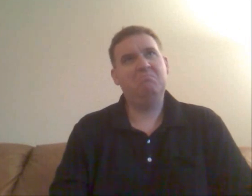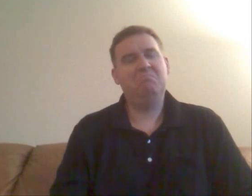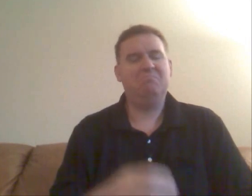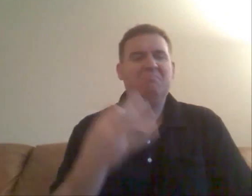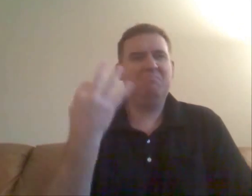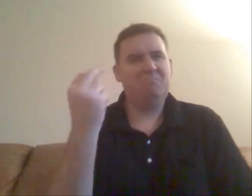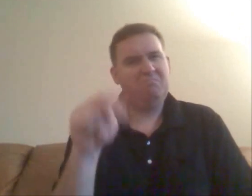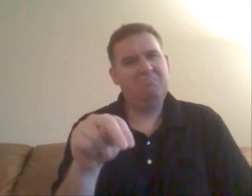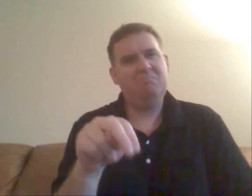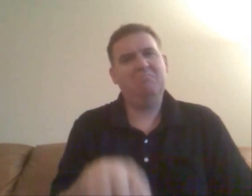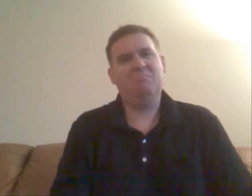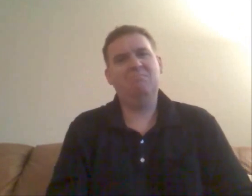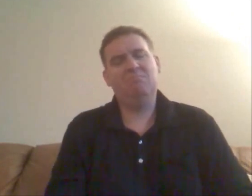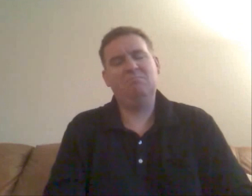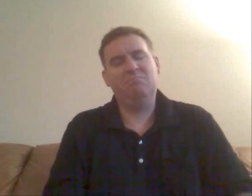is fun!